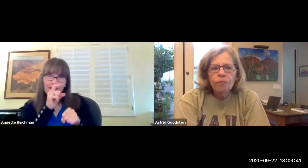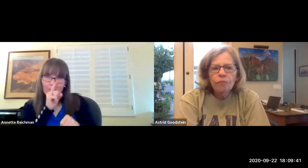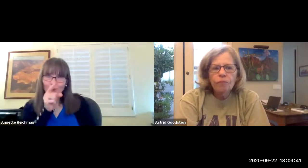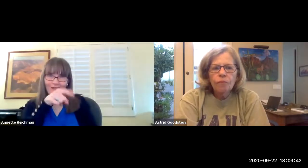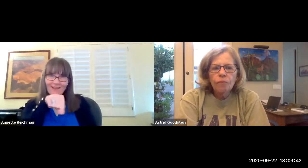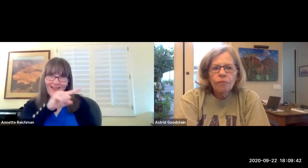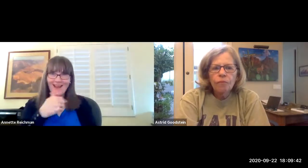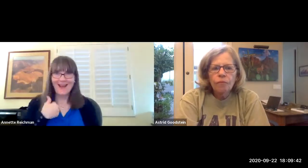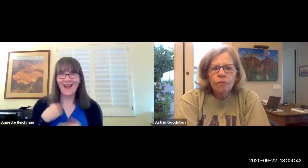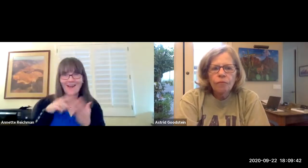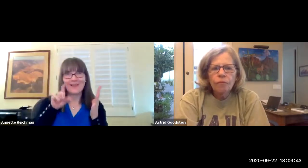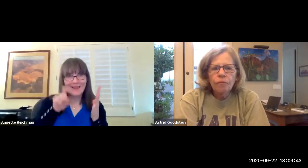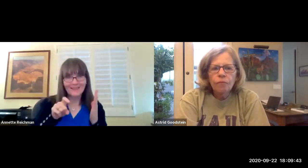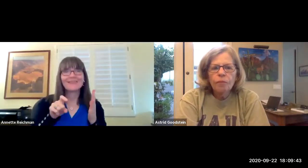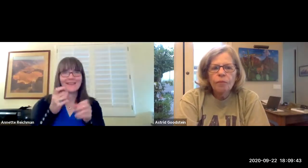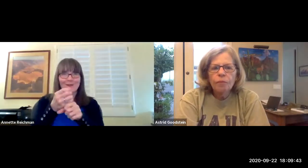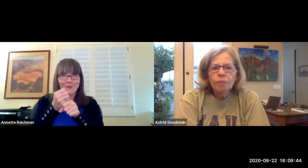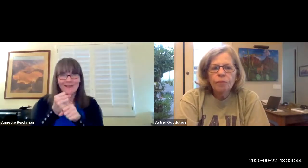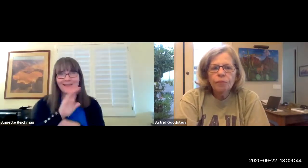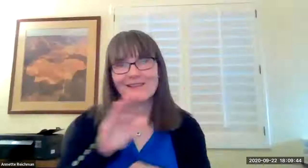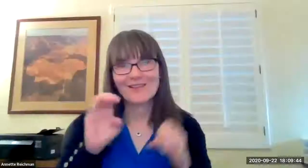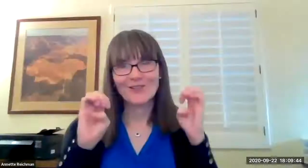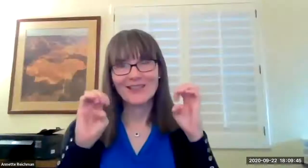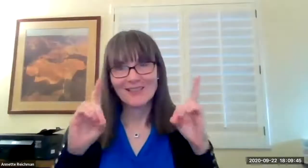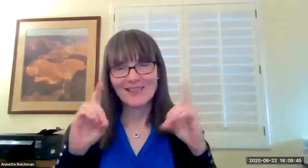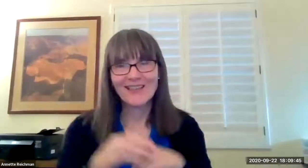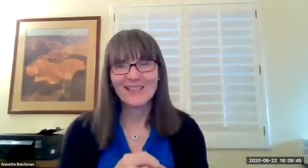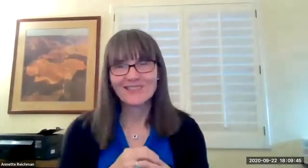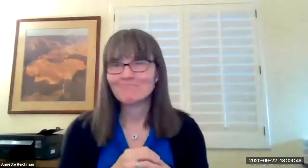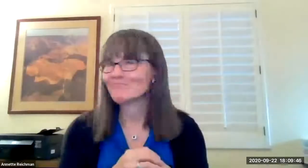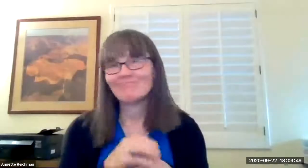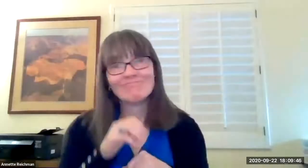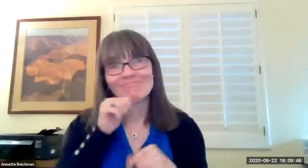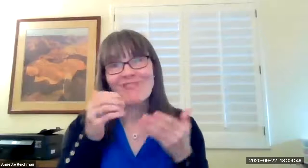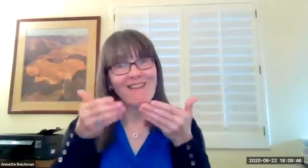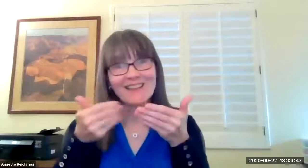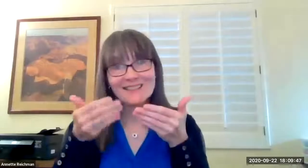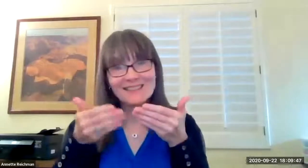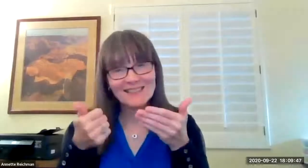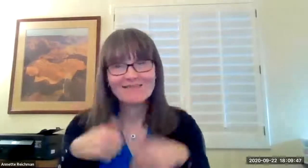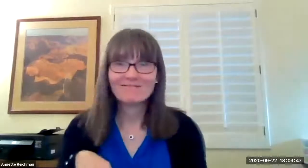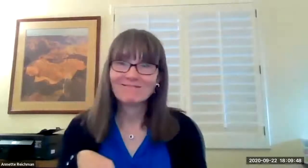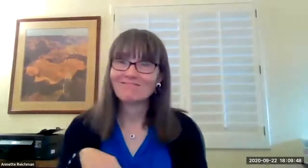focus on our students to make sure that they do have